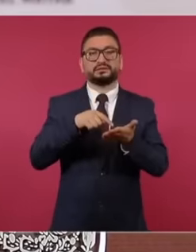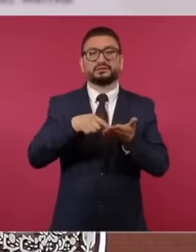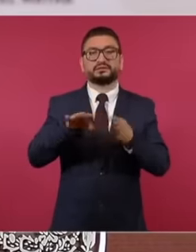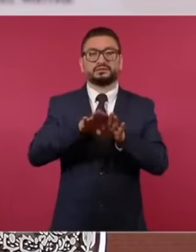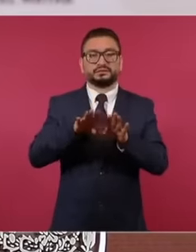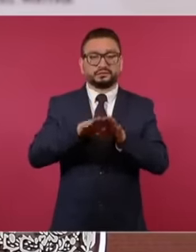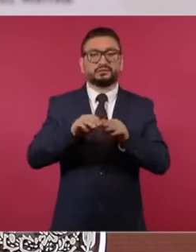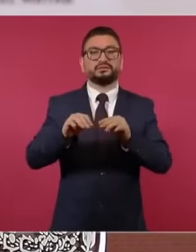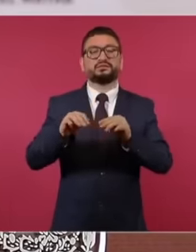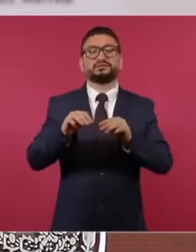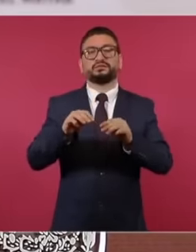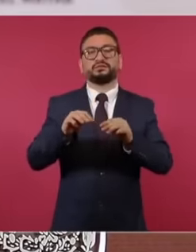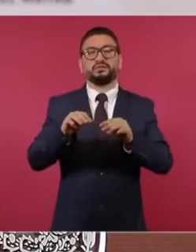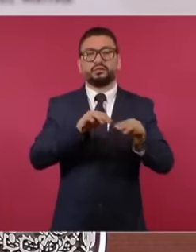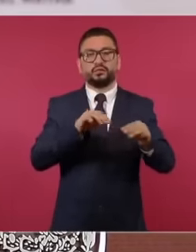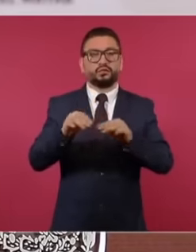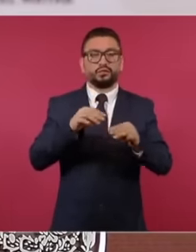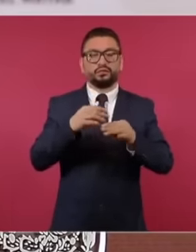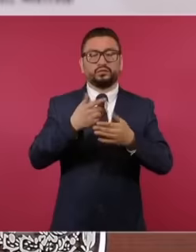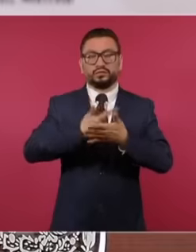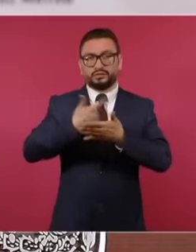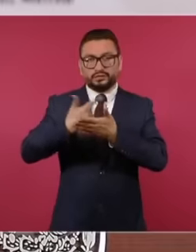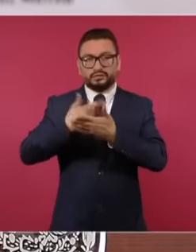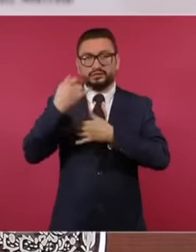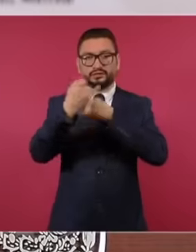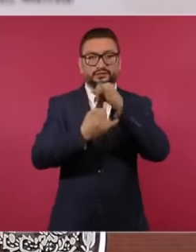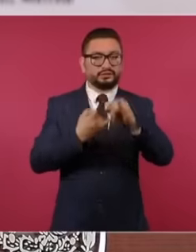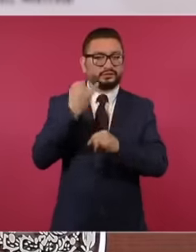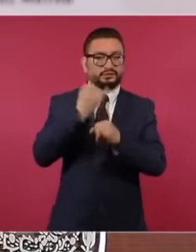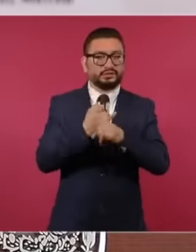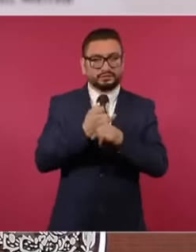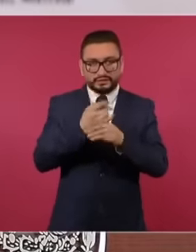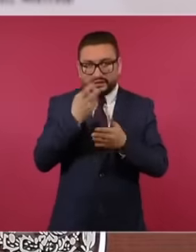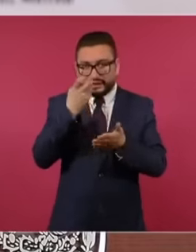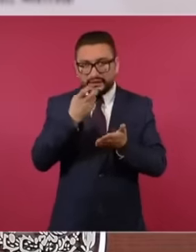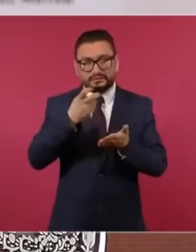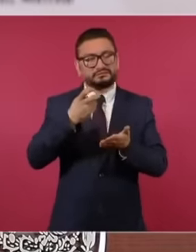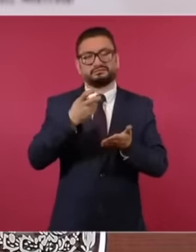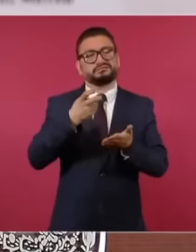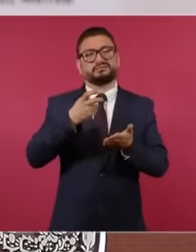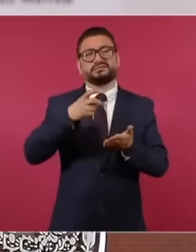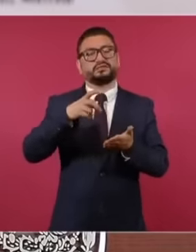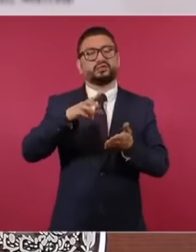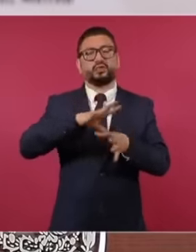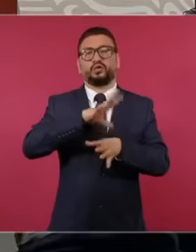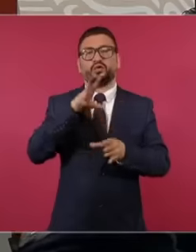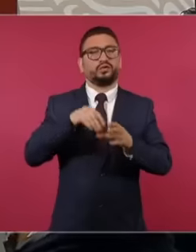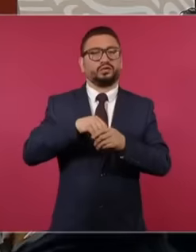international financial movements was absolutely false, but no one